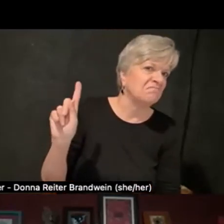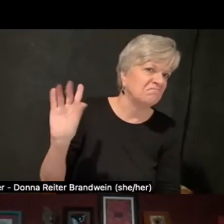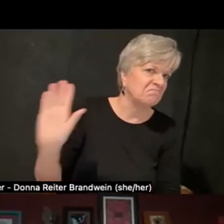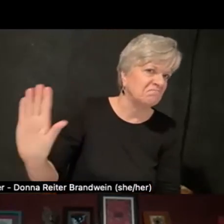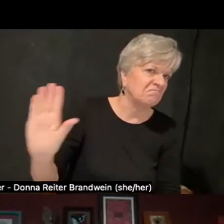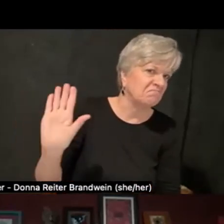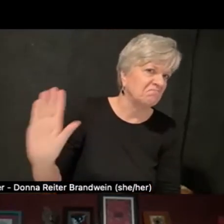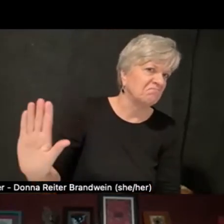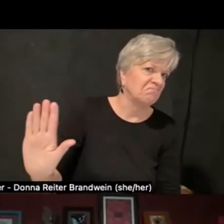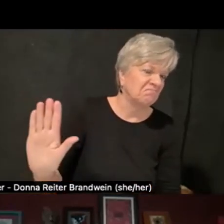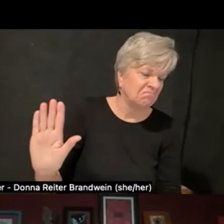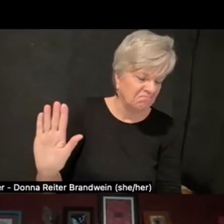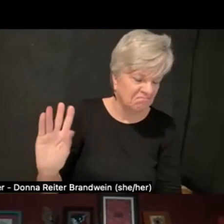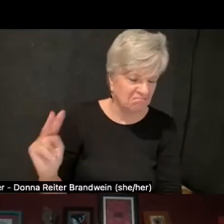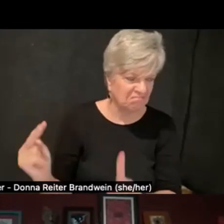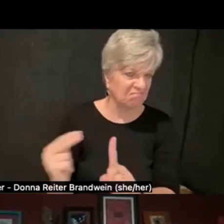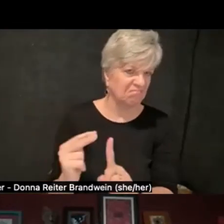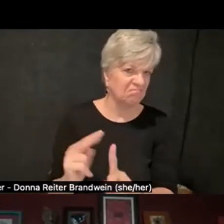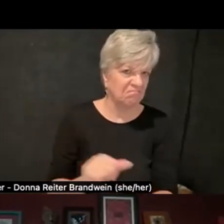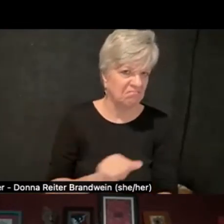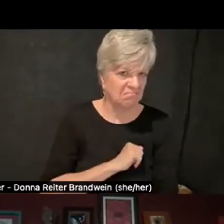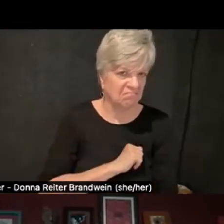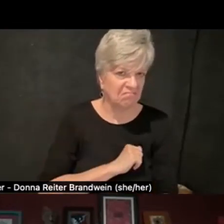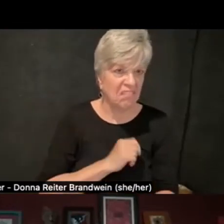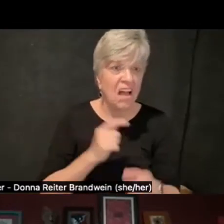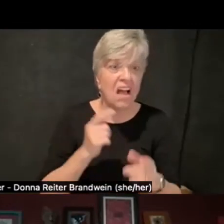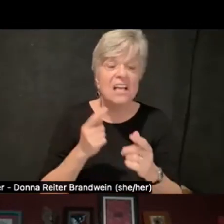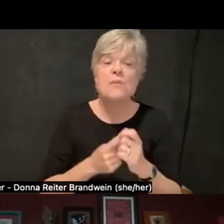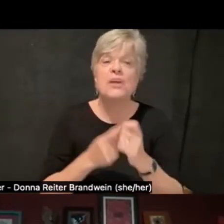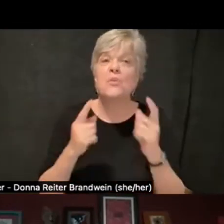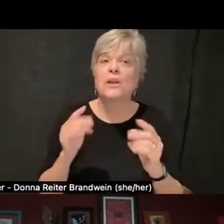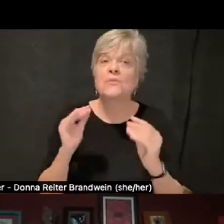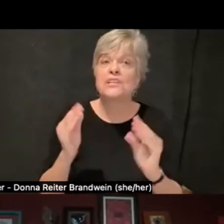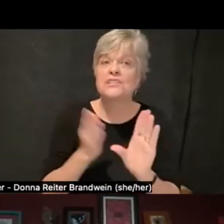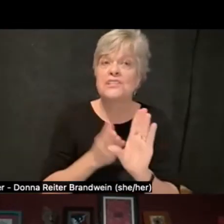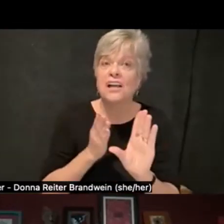especially when he was teaching a psychology class. A lot of the content